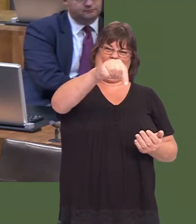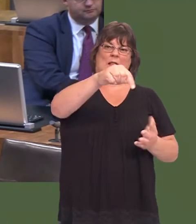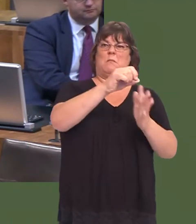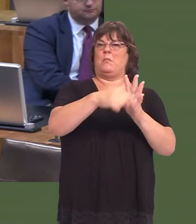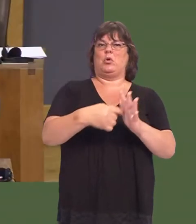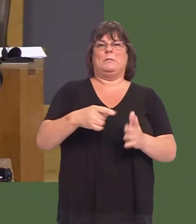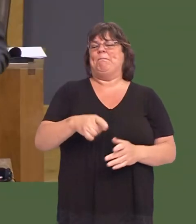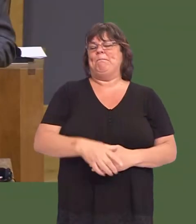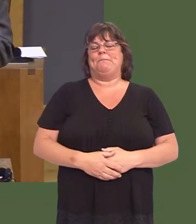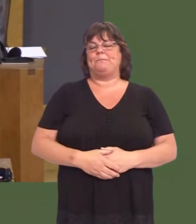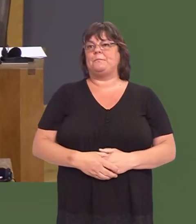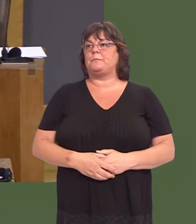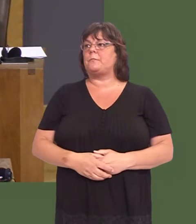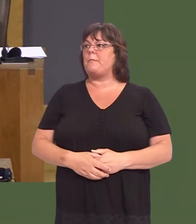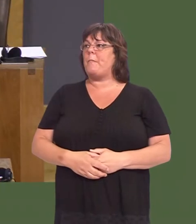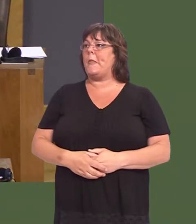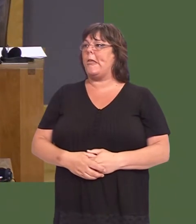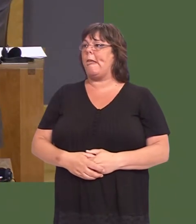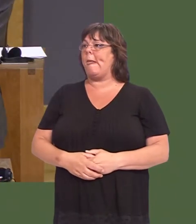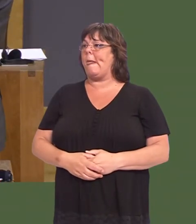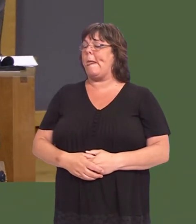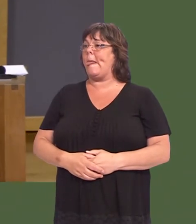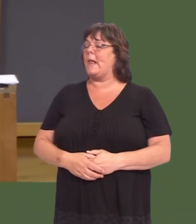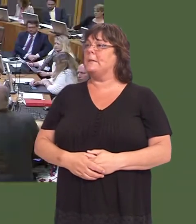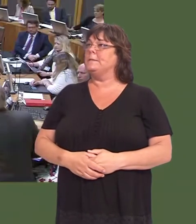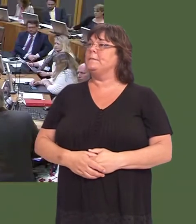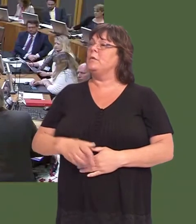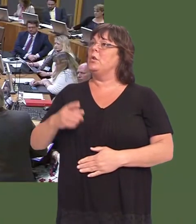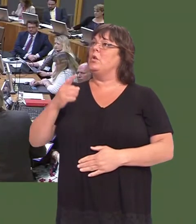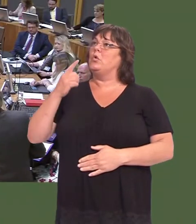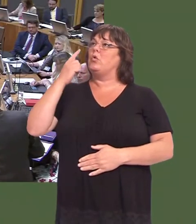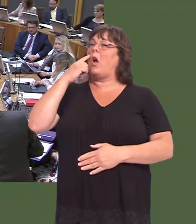Neil Hamilton: But not too high, apparently, to conjure up £100 million out of the back